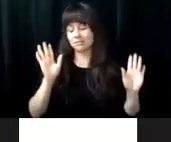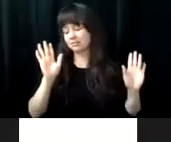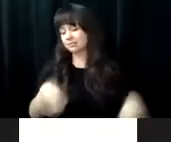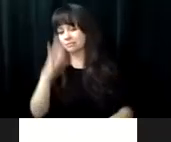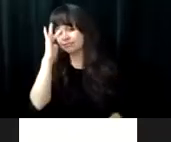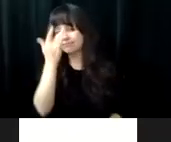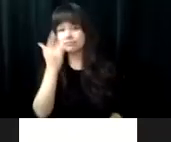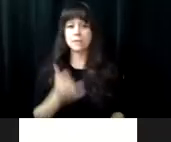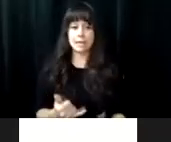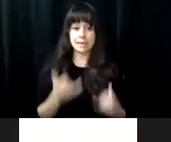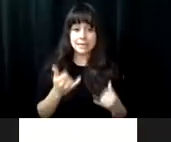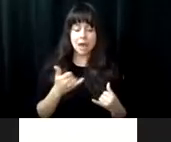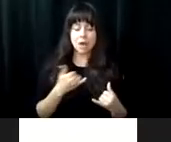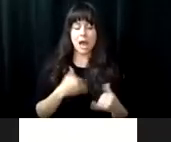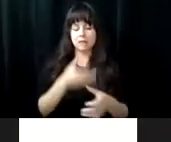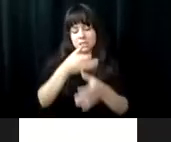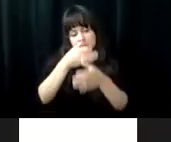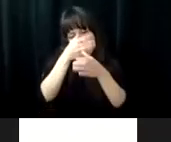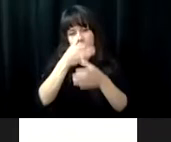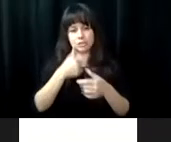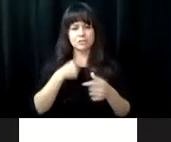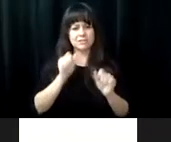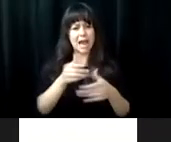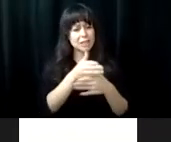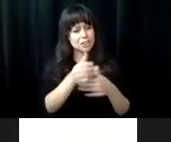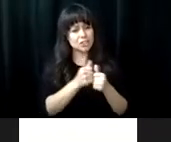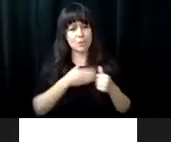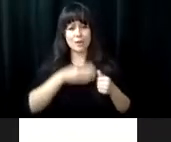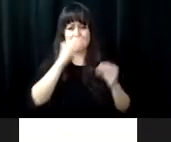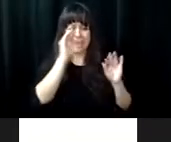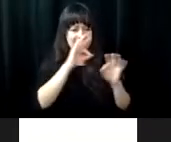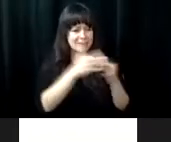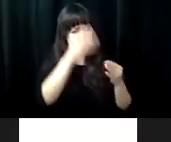and I would just bang into everything.